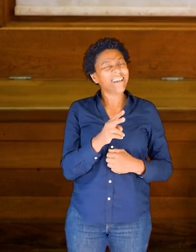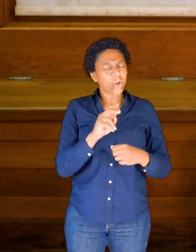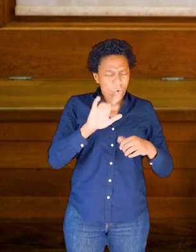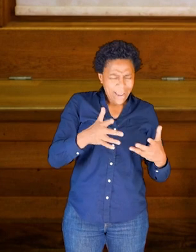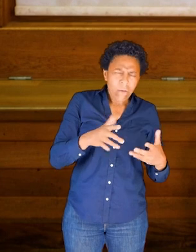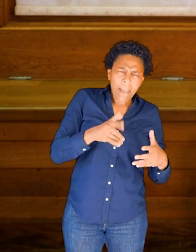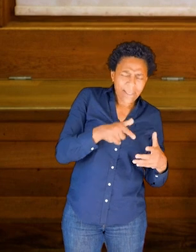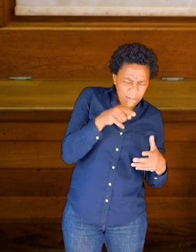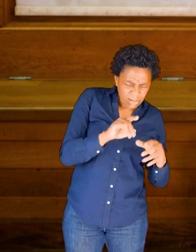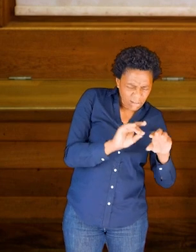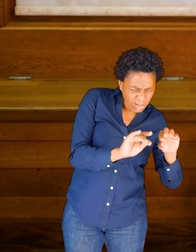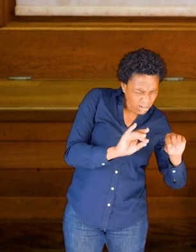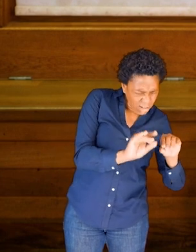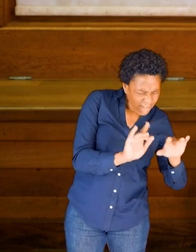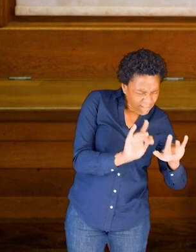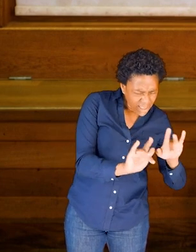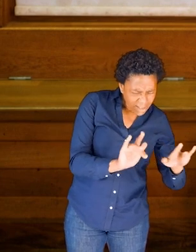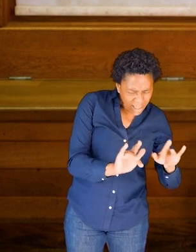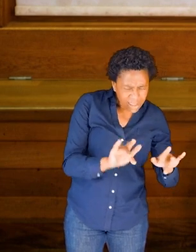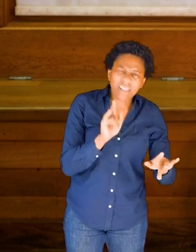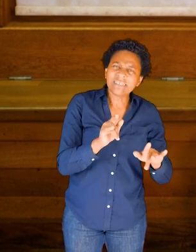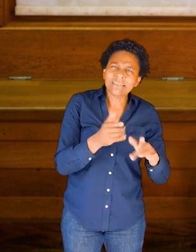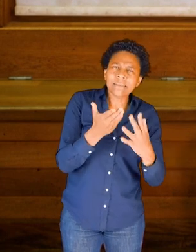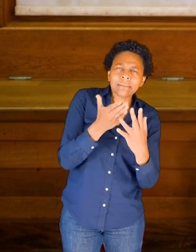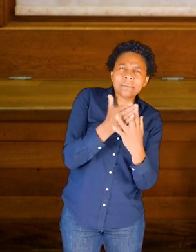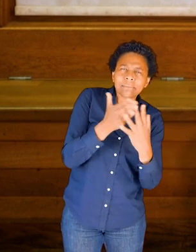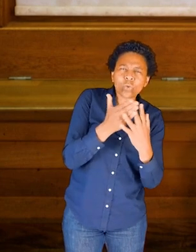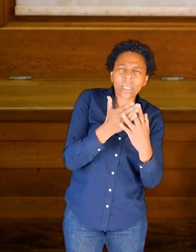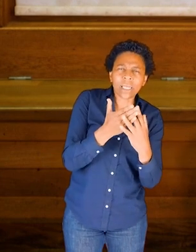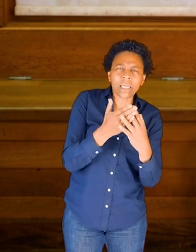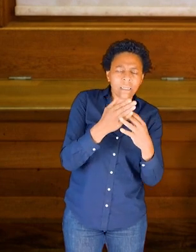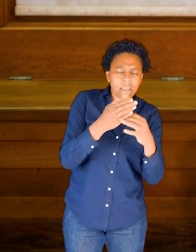to explore a bit of fluidity between the vertebra, but of course you don't have to.